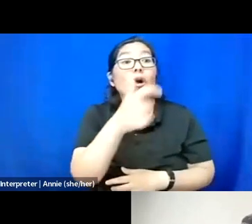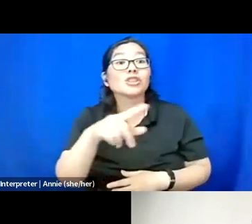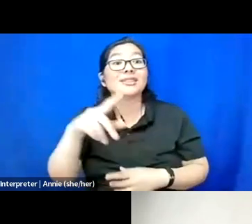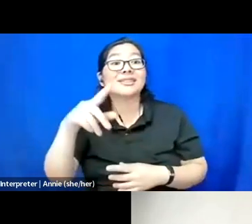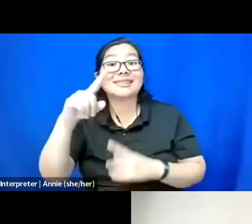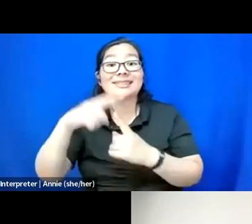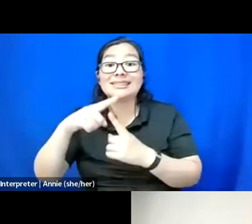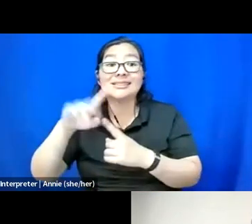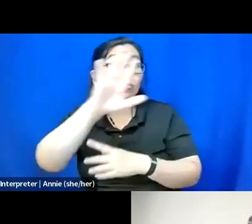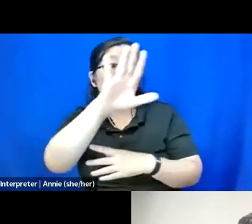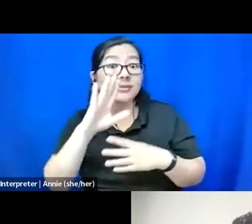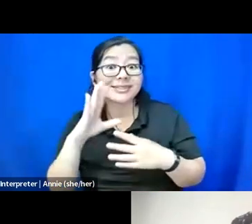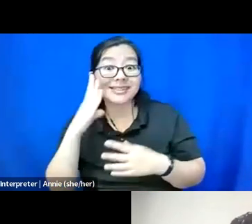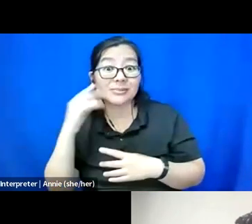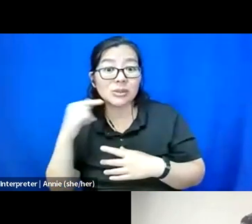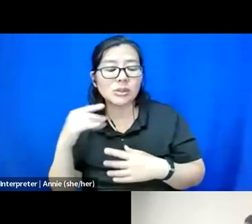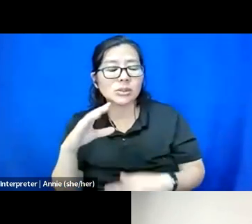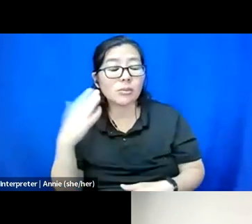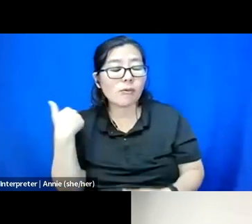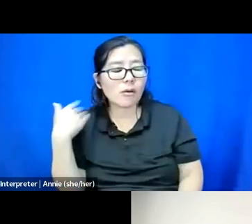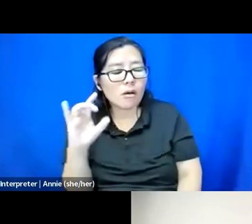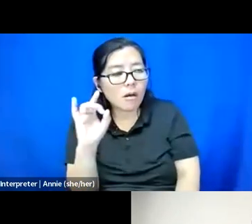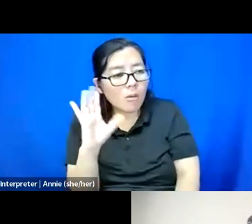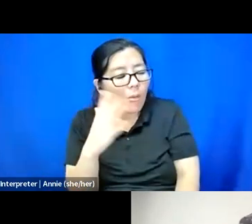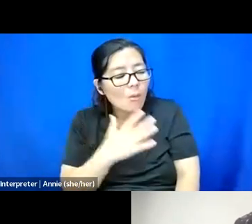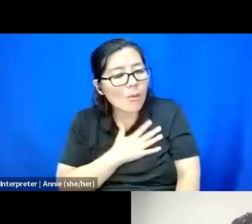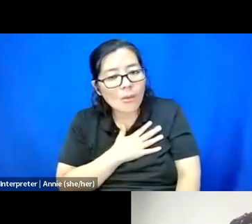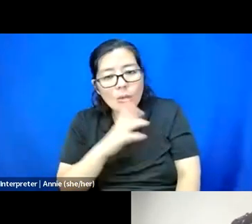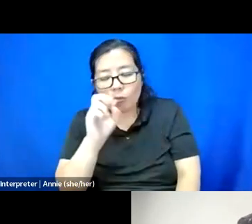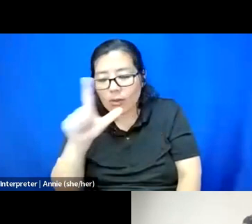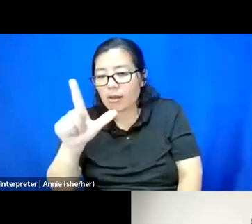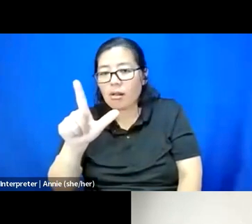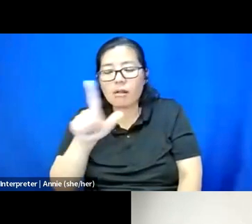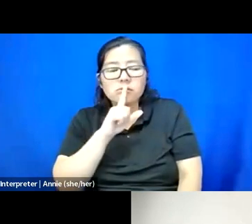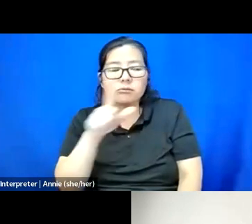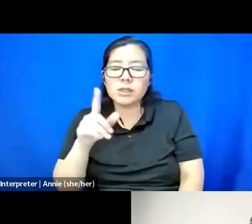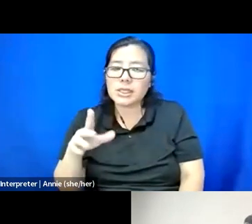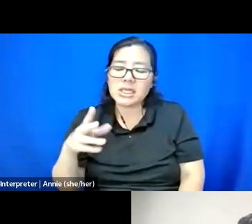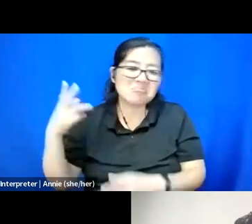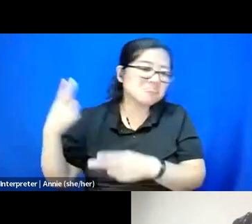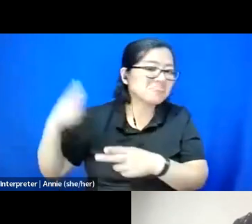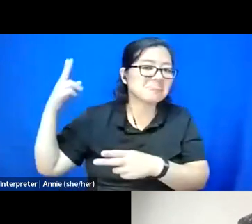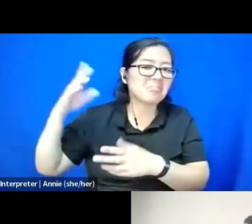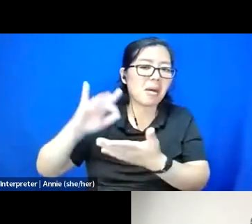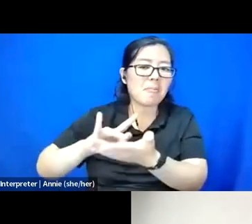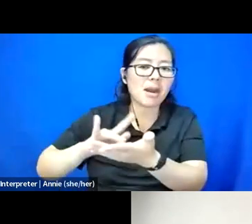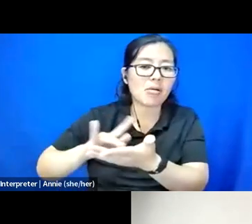It speaks so much to, like, the medical industry, the psychiatric complex that exists in this country.